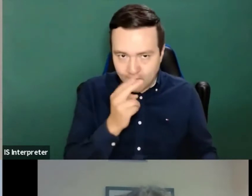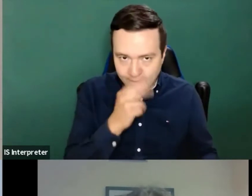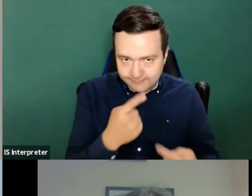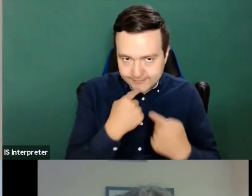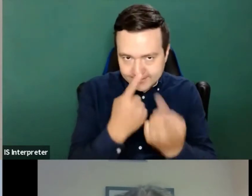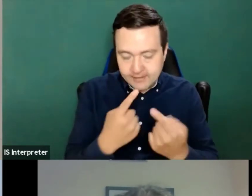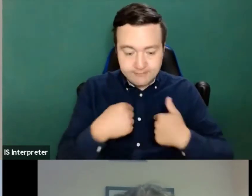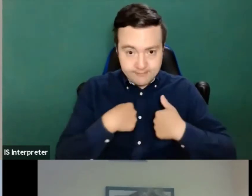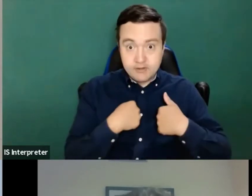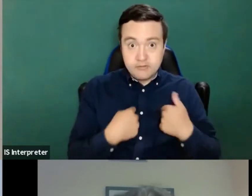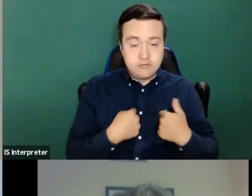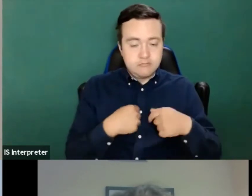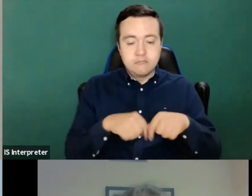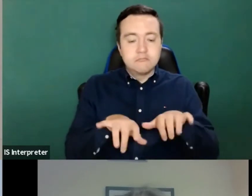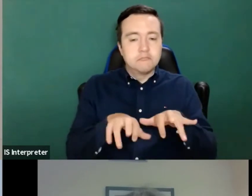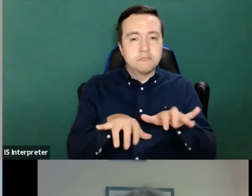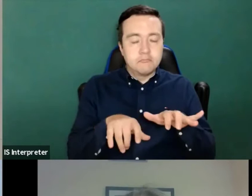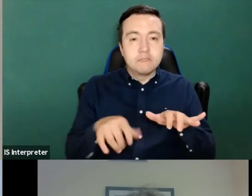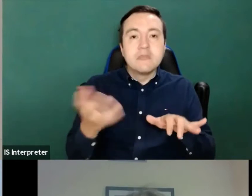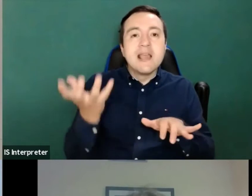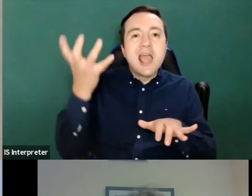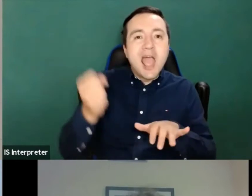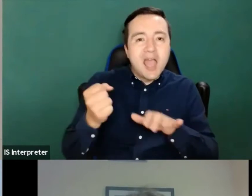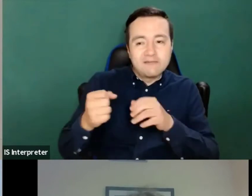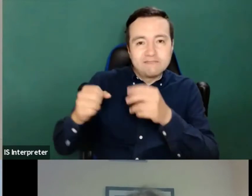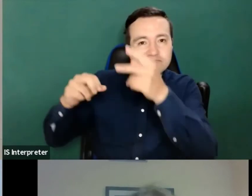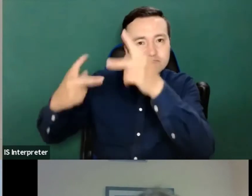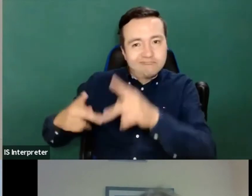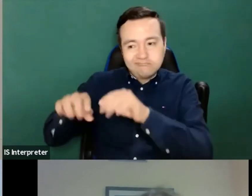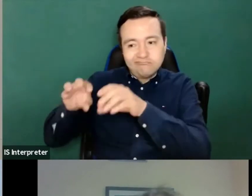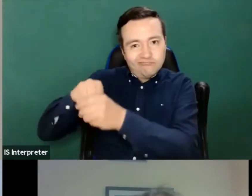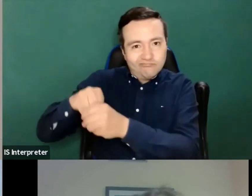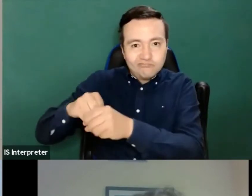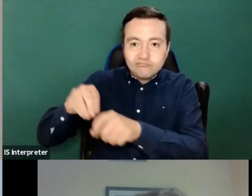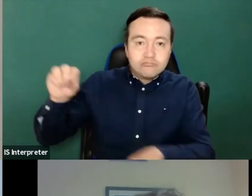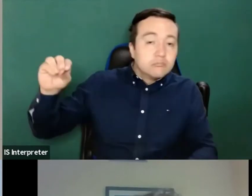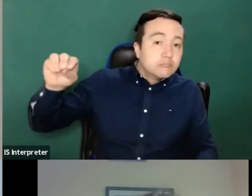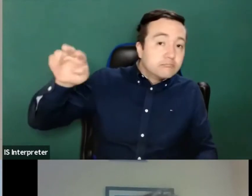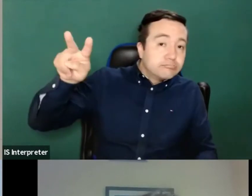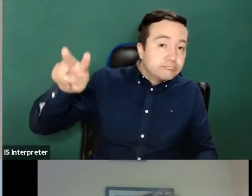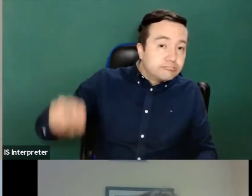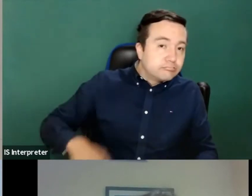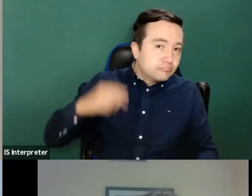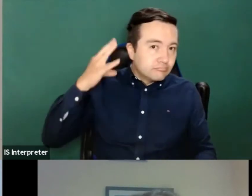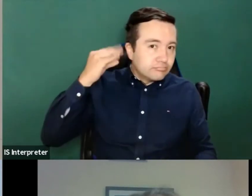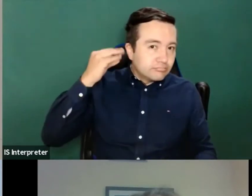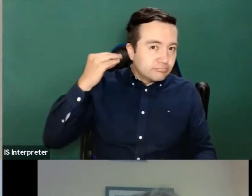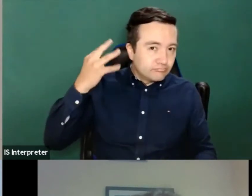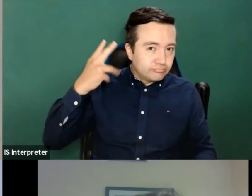a screen reader screen reader, here, the form to fill in is not visible for the screen reader.